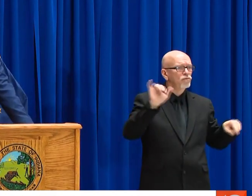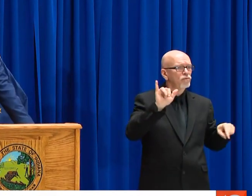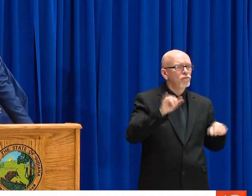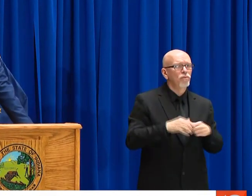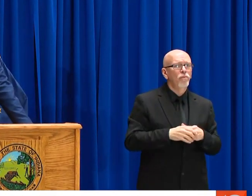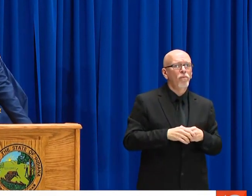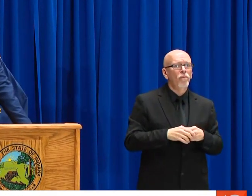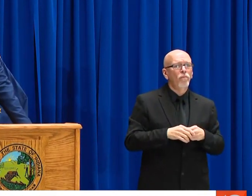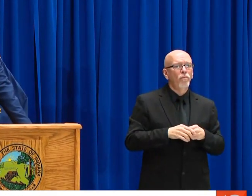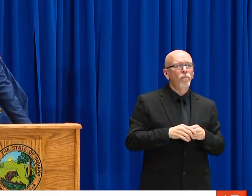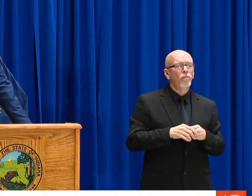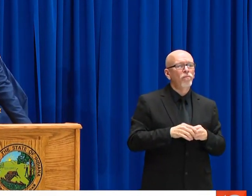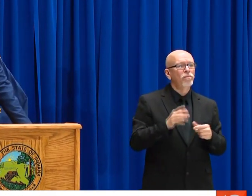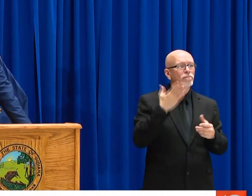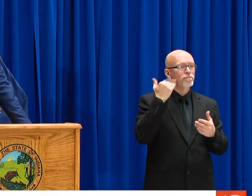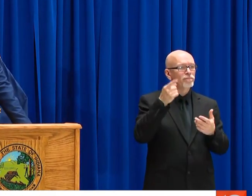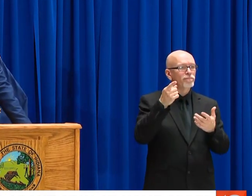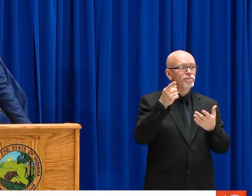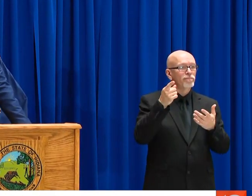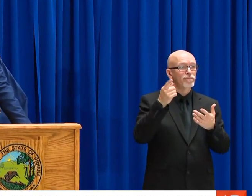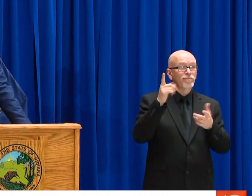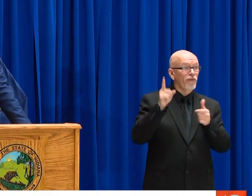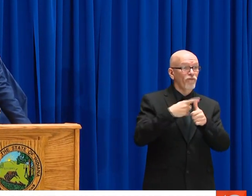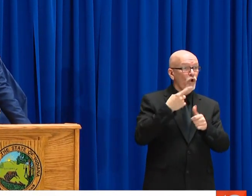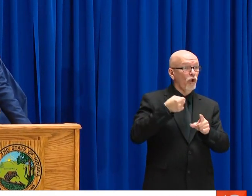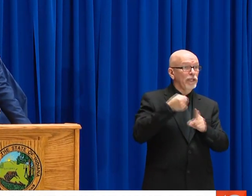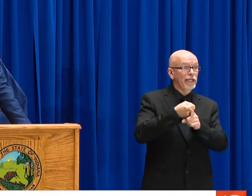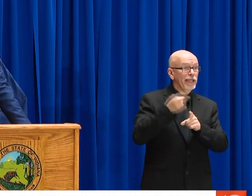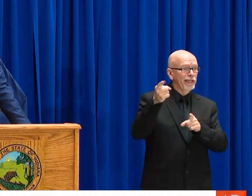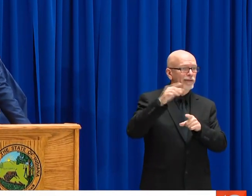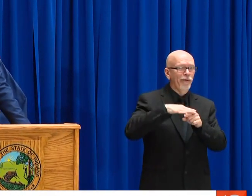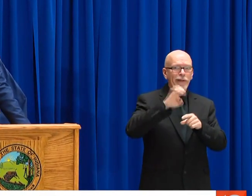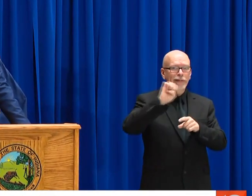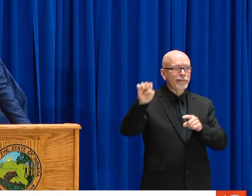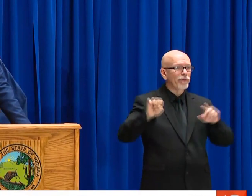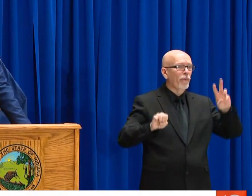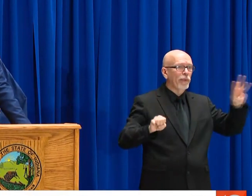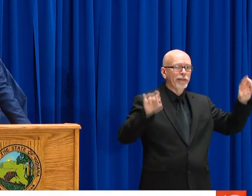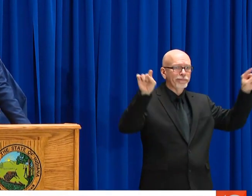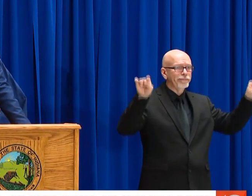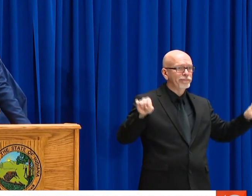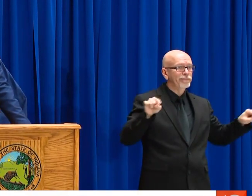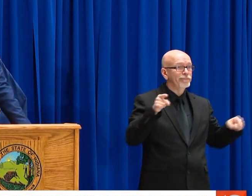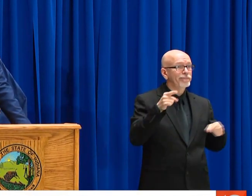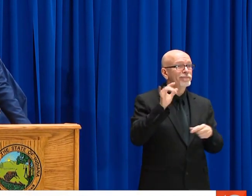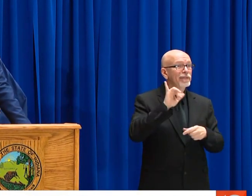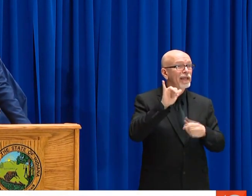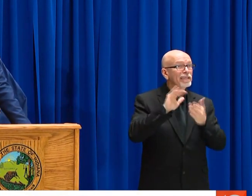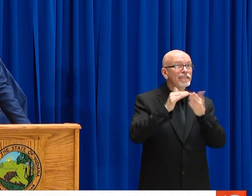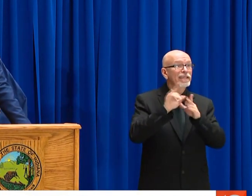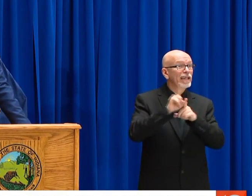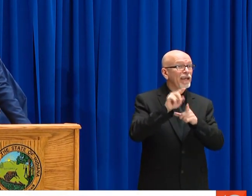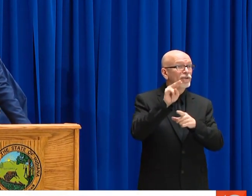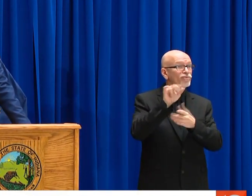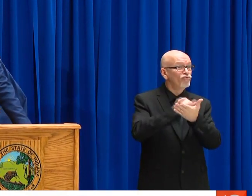FROM OUR NEIGHBORING STATES AND THE COASTAL STATES WHERE THIS